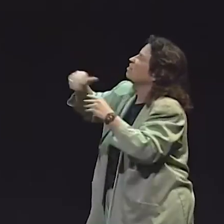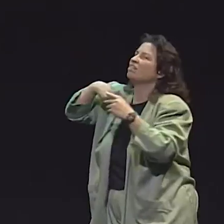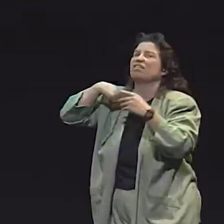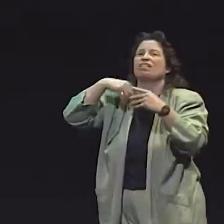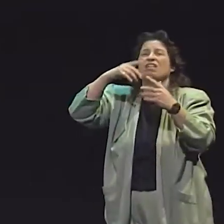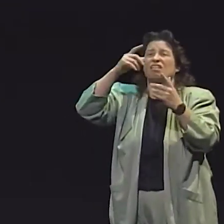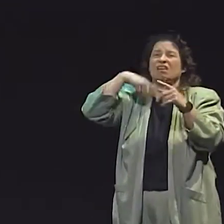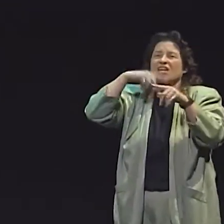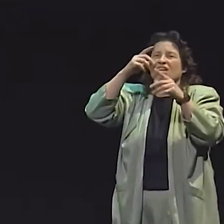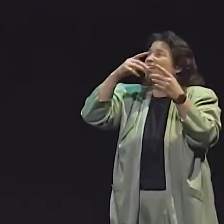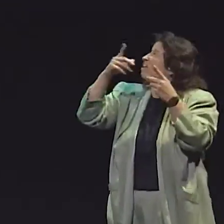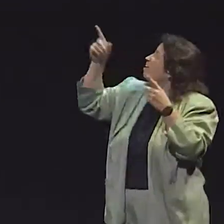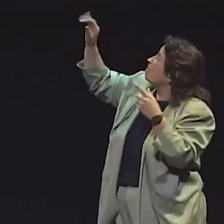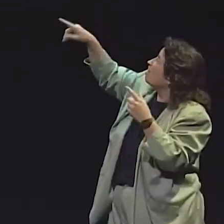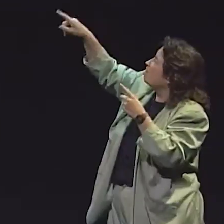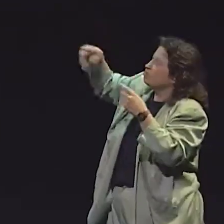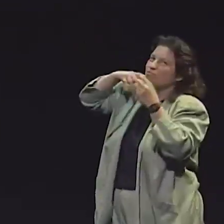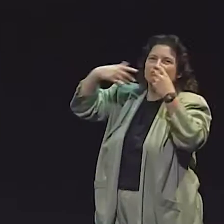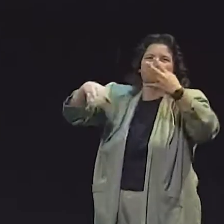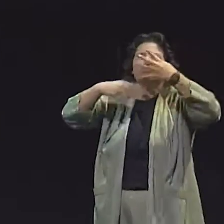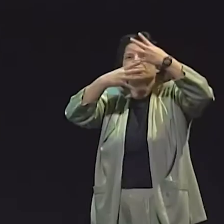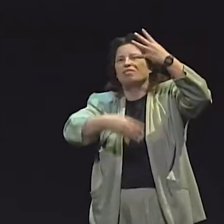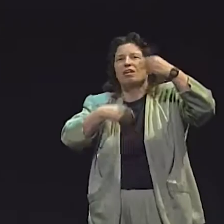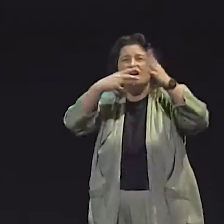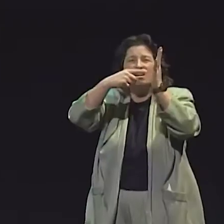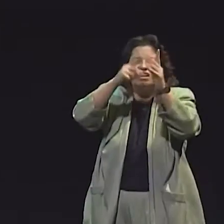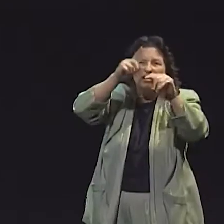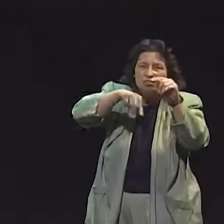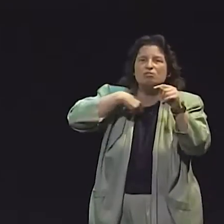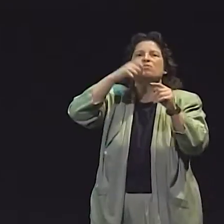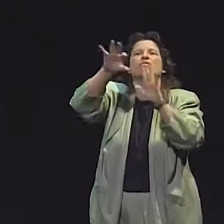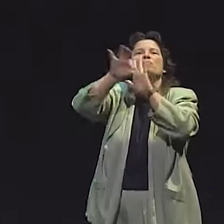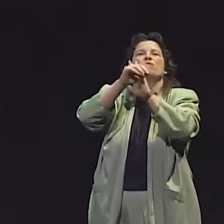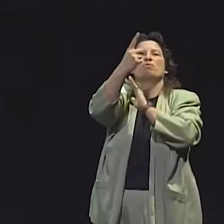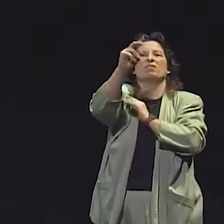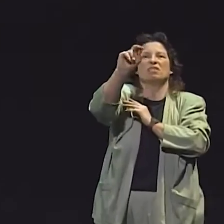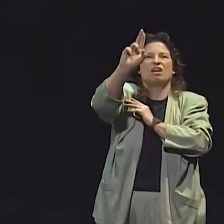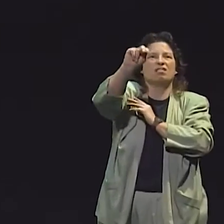SO, I USED THOSE CRITERION TO SEPARATE T-UNITS IN AN UTTERANCE.